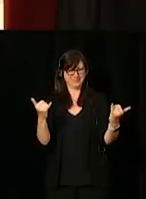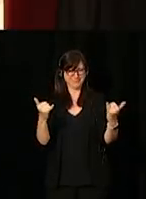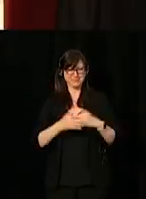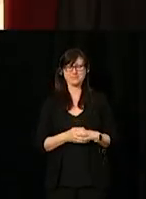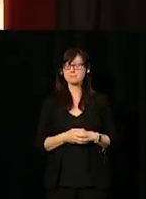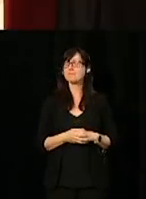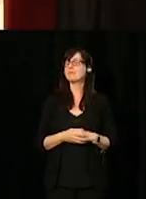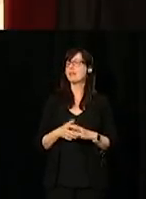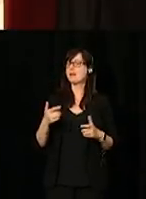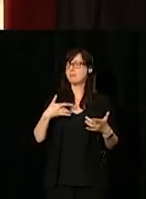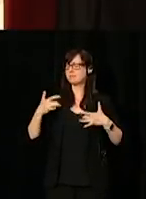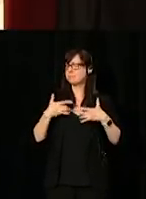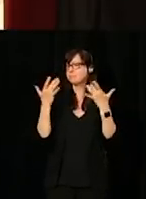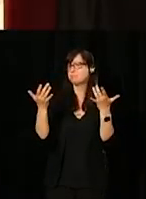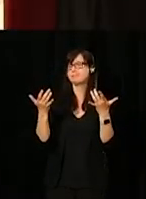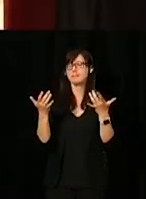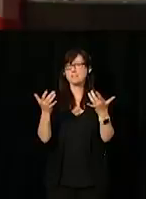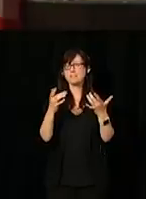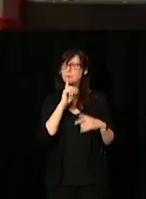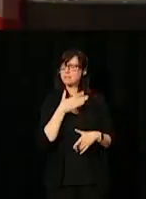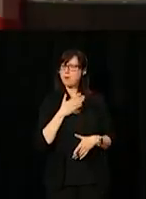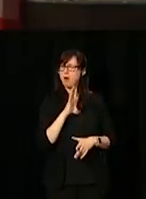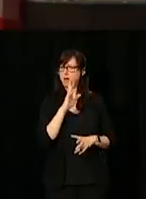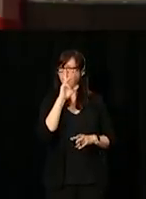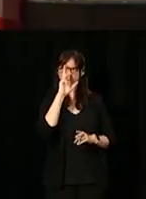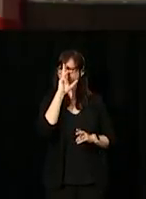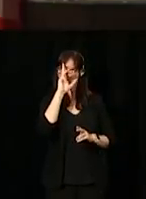Today it is my pleasure and really an honour to introduce the Minister